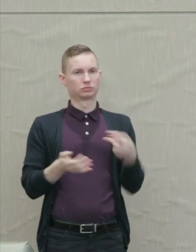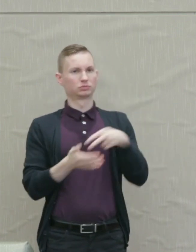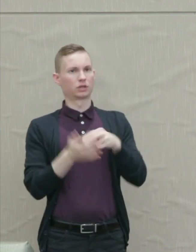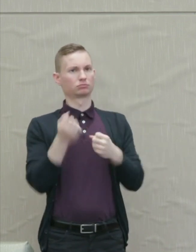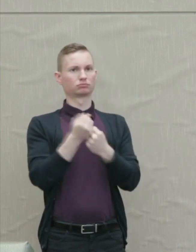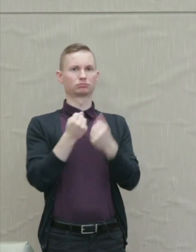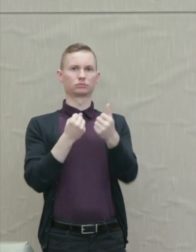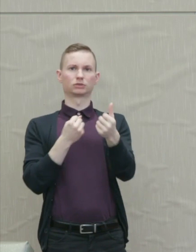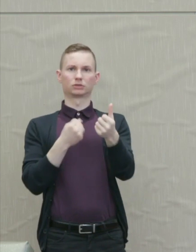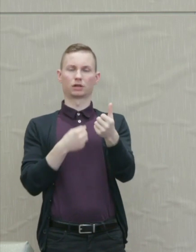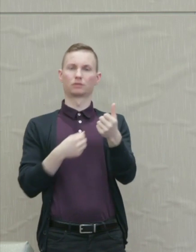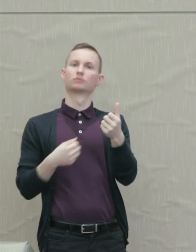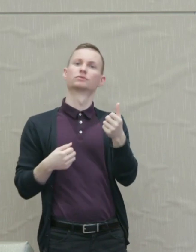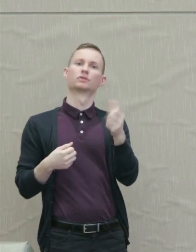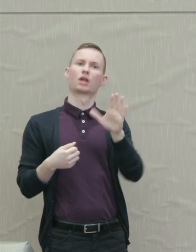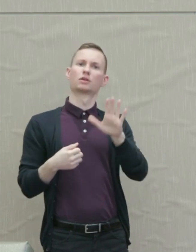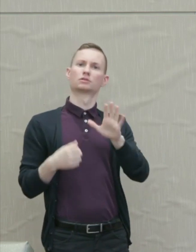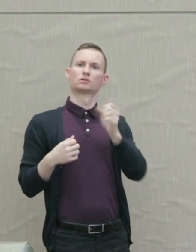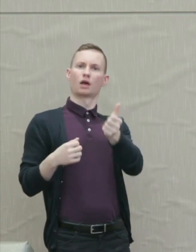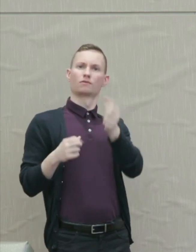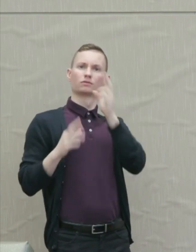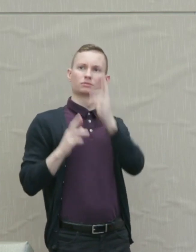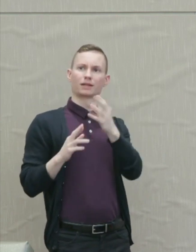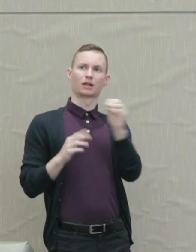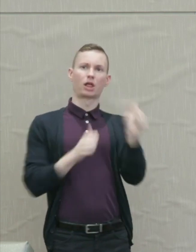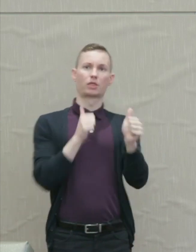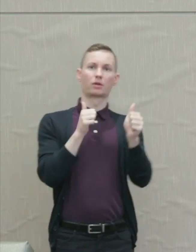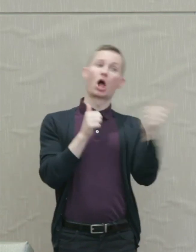self-respect and that of others without anger.